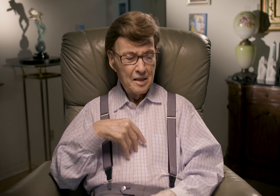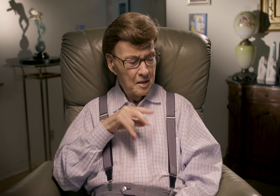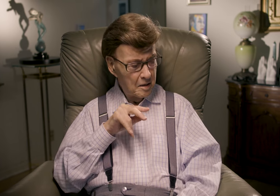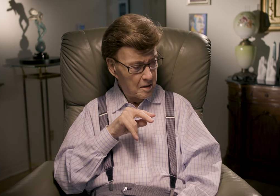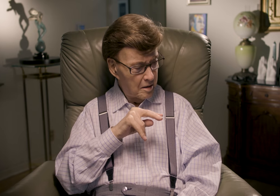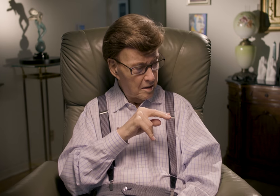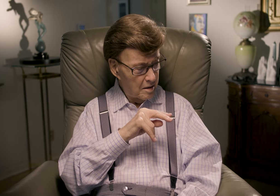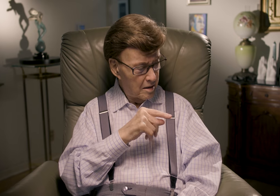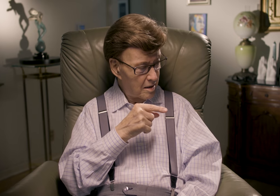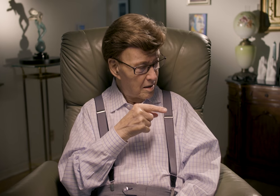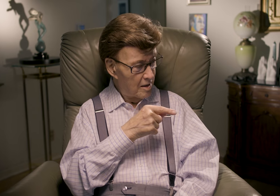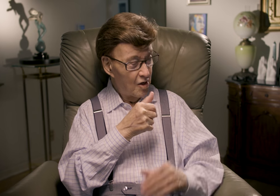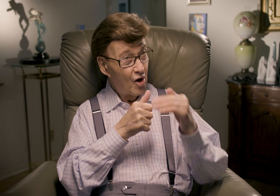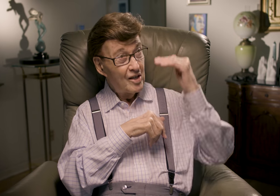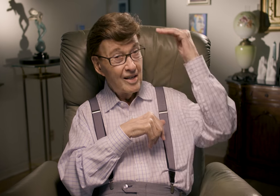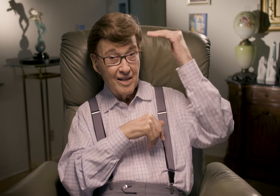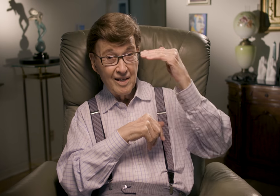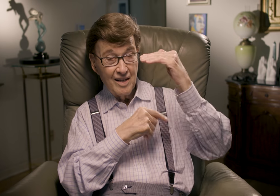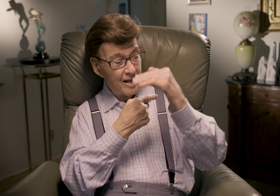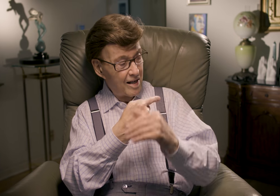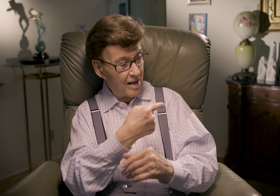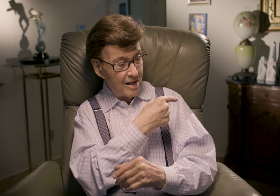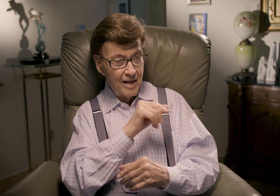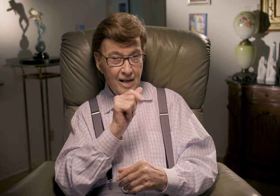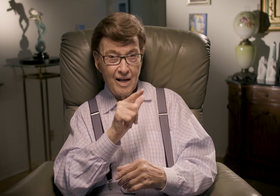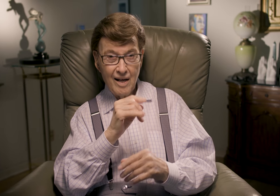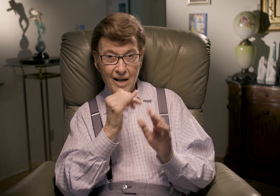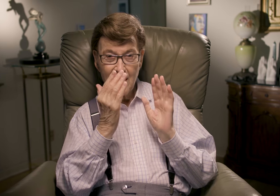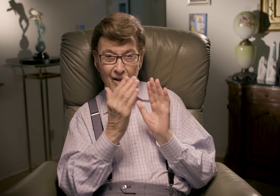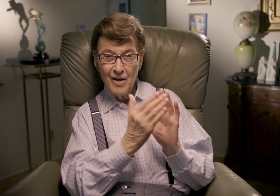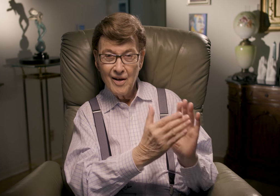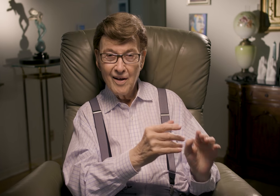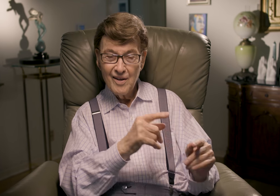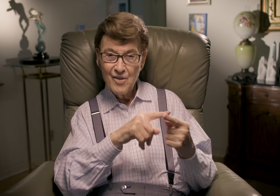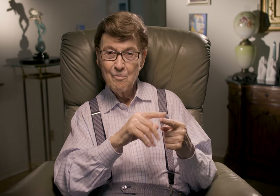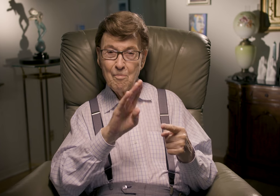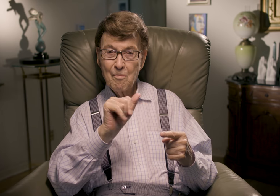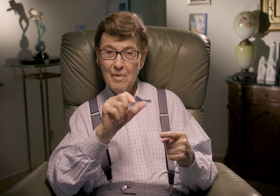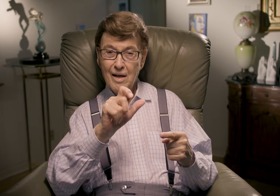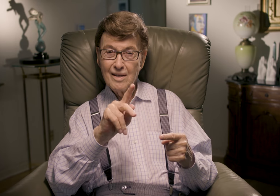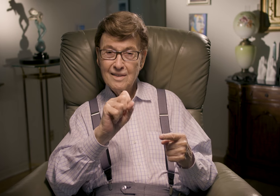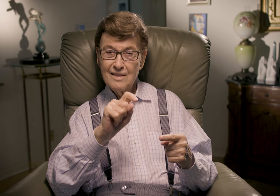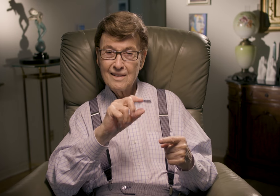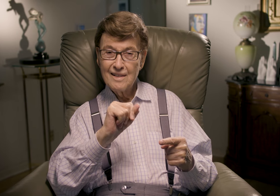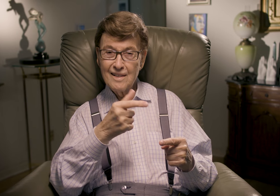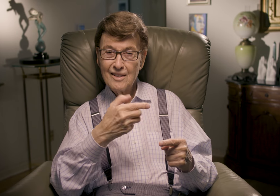I looked over to an overhang connected to an alley that led to the backstage.